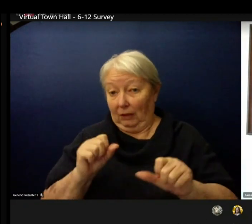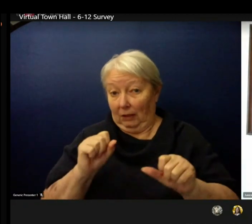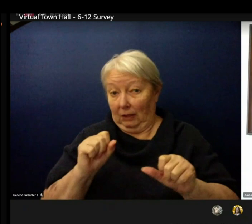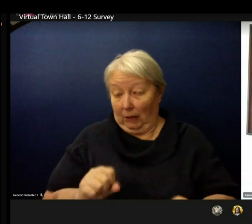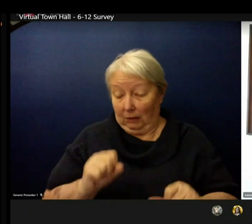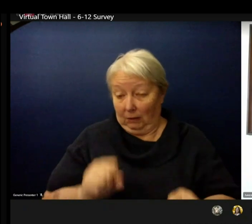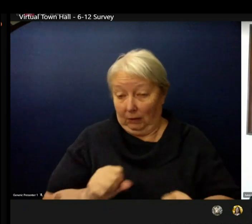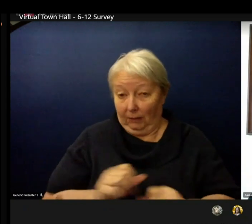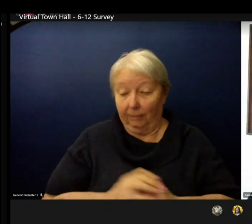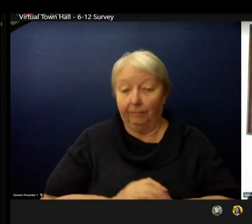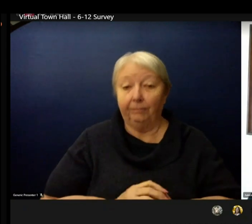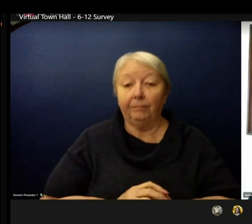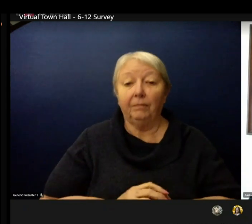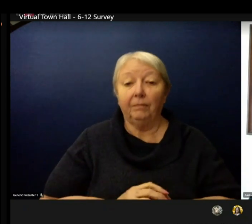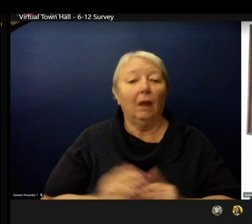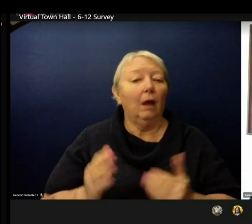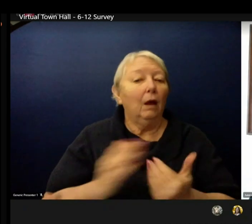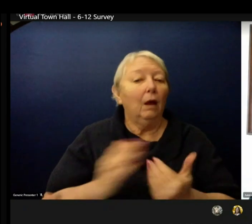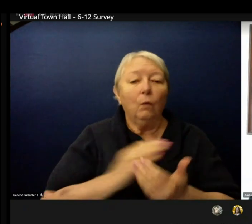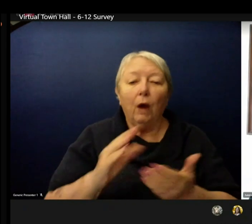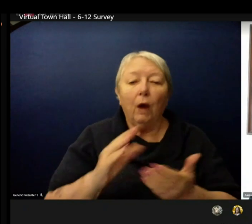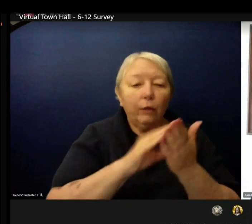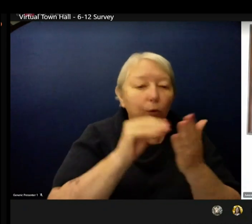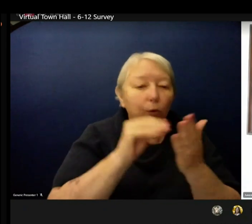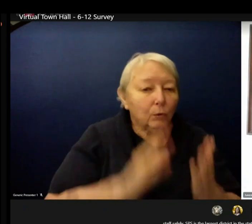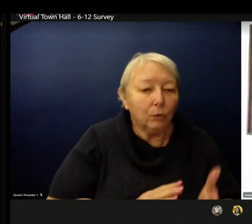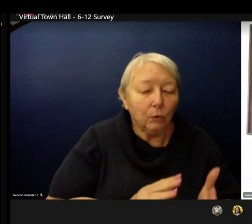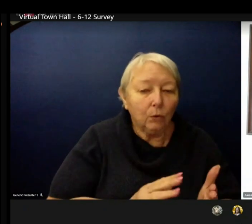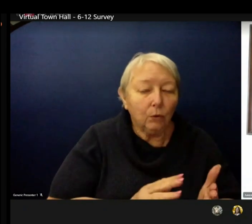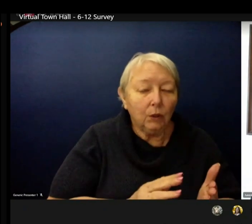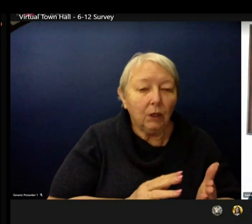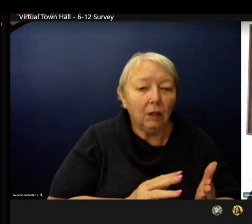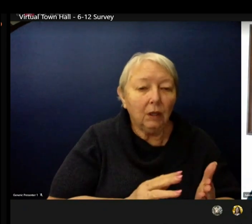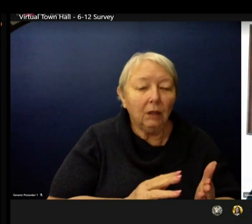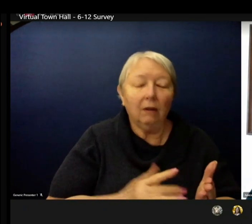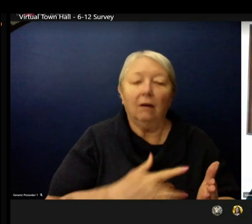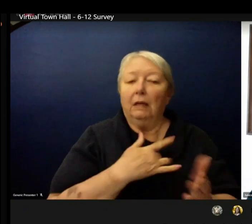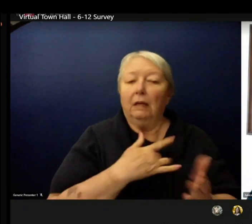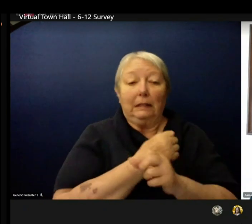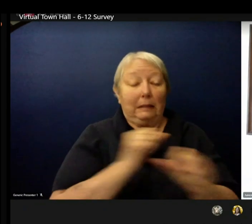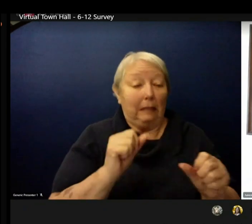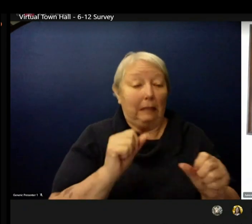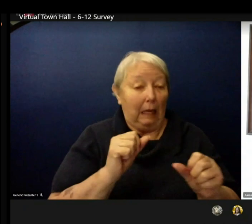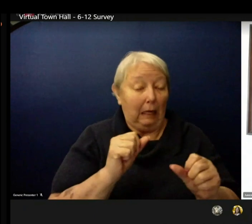Whether your students state returning to in-person or whether they’re staying remote our district